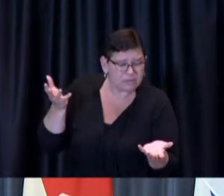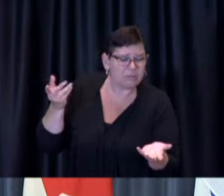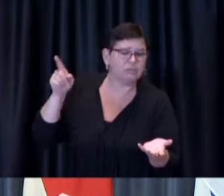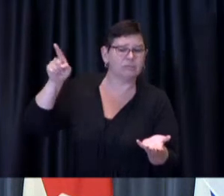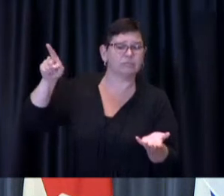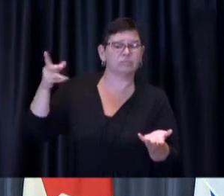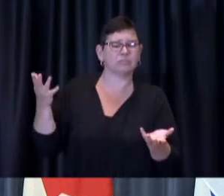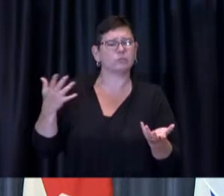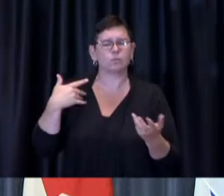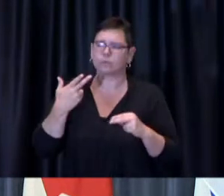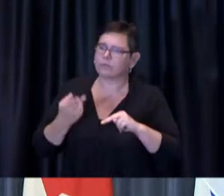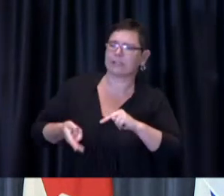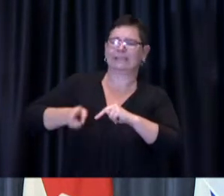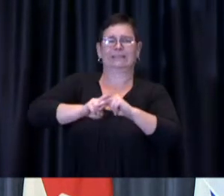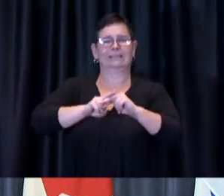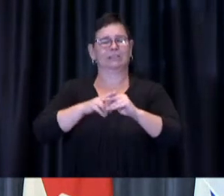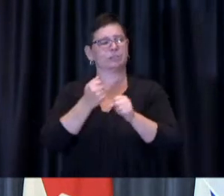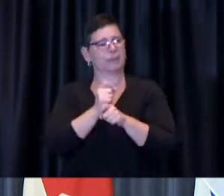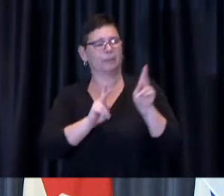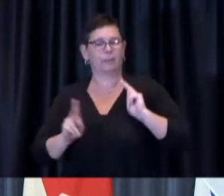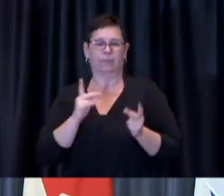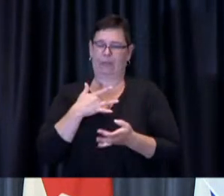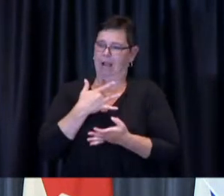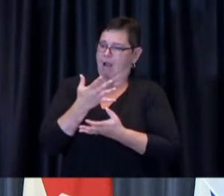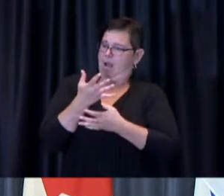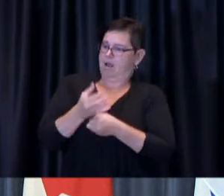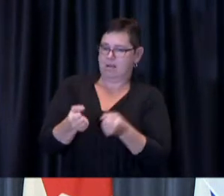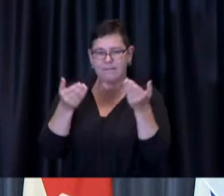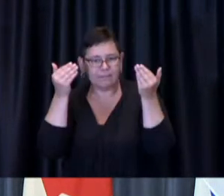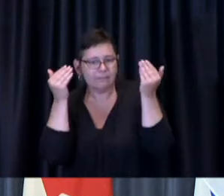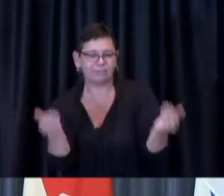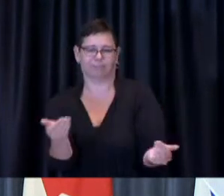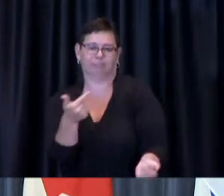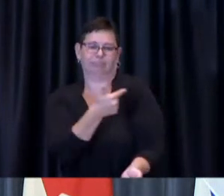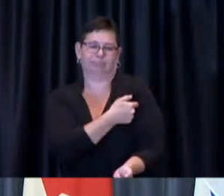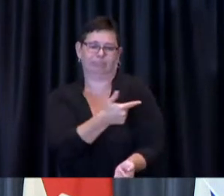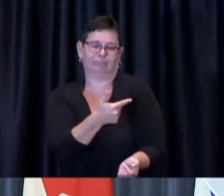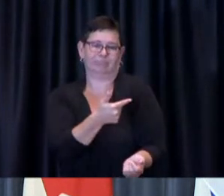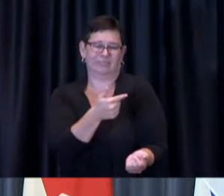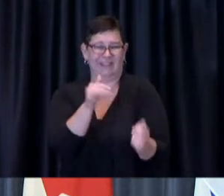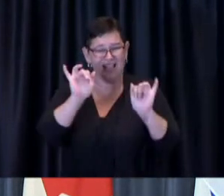as as a very beneficial intervention that's available to all of us in light of covet 19.